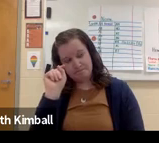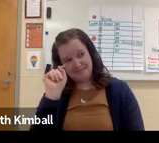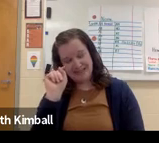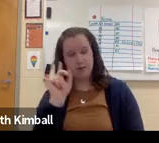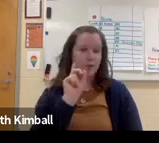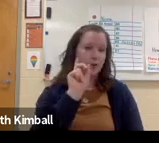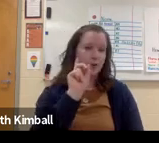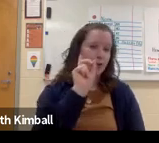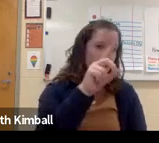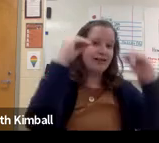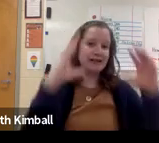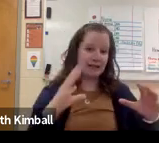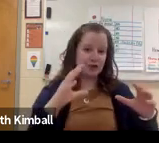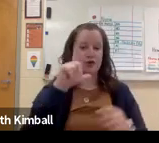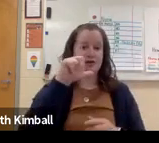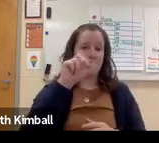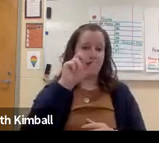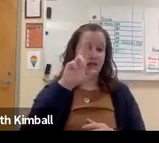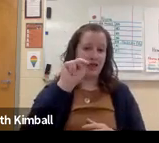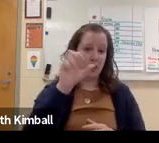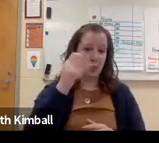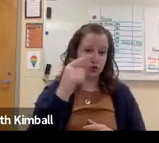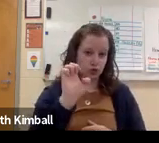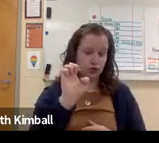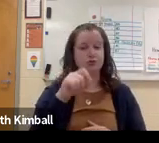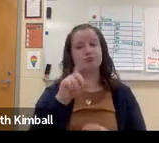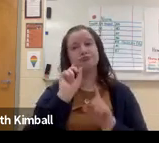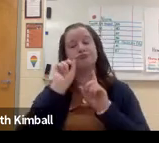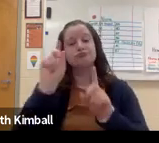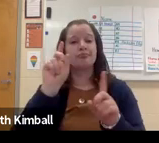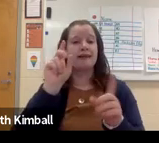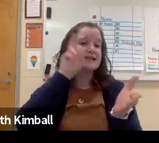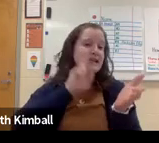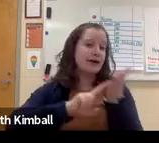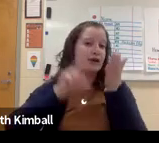And we'll head to the restroom or go to the teacher's lounge